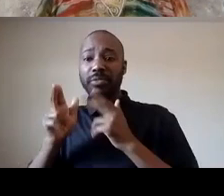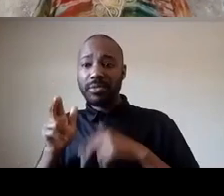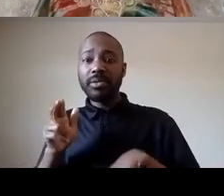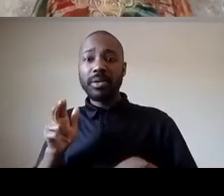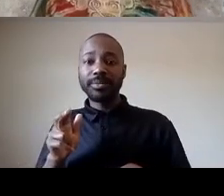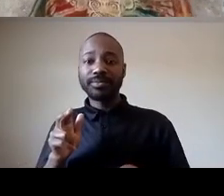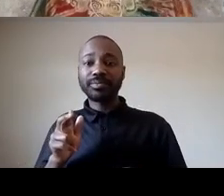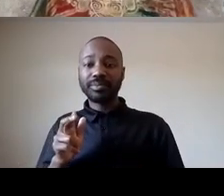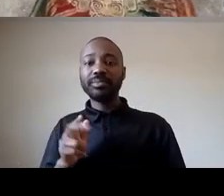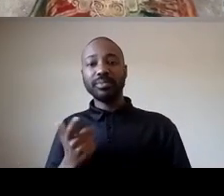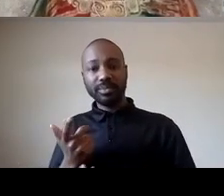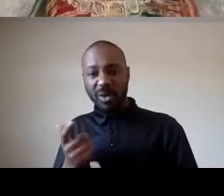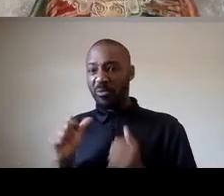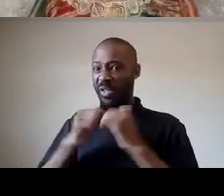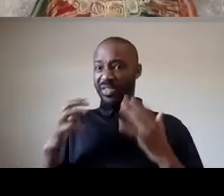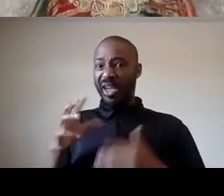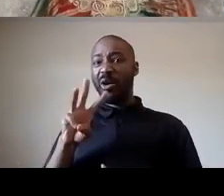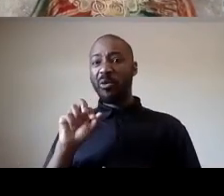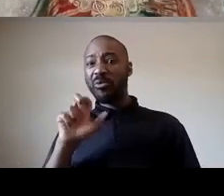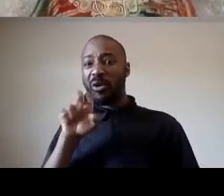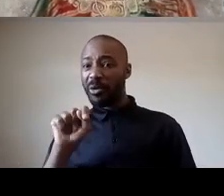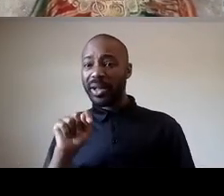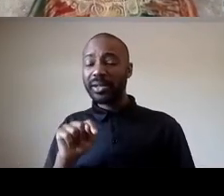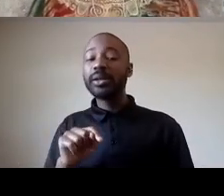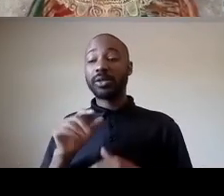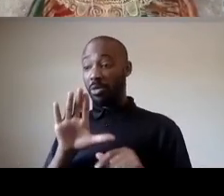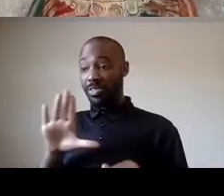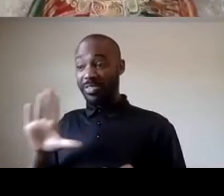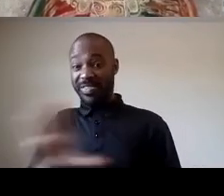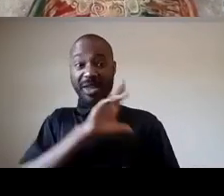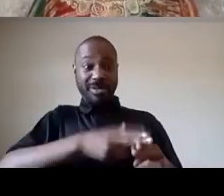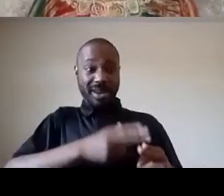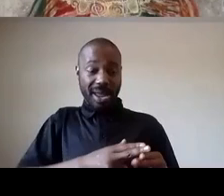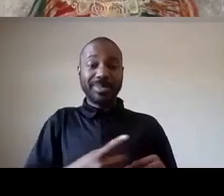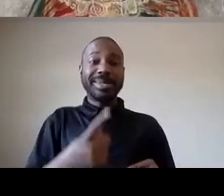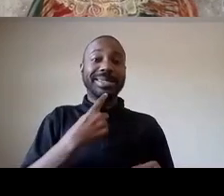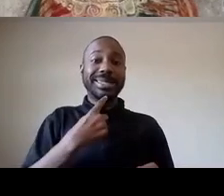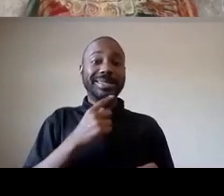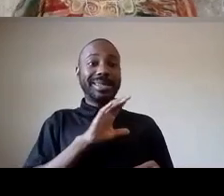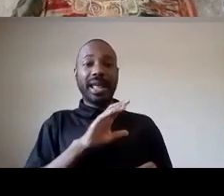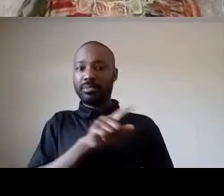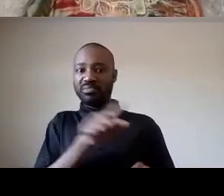so we want to say their names we want to say her name say these women's names and there are